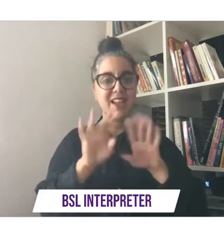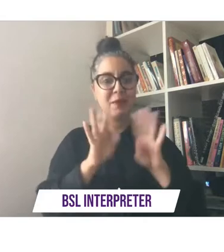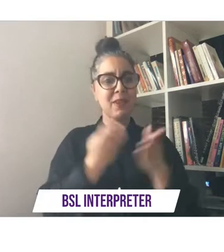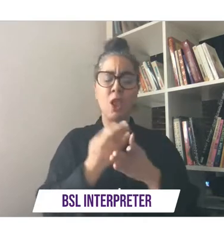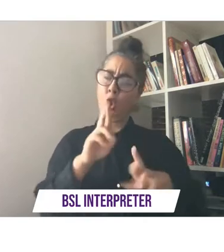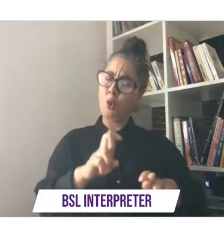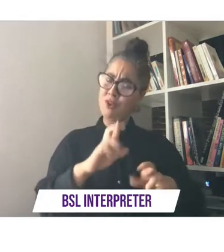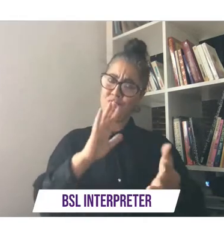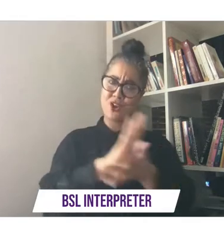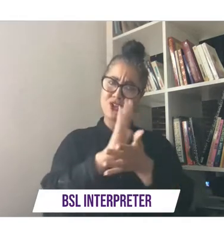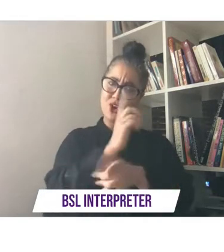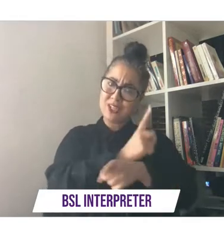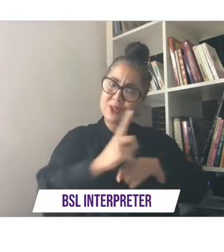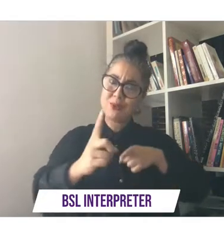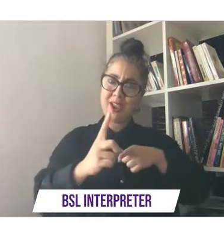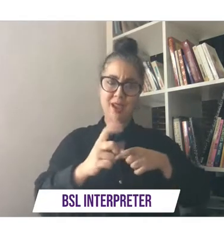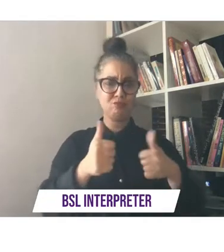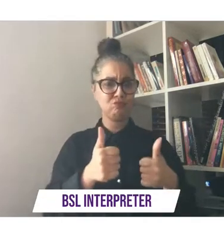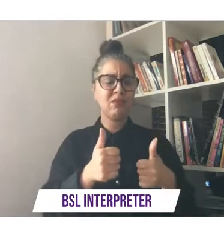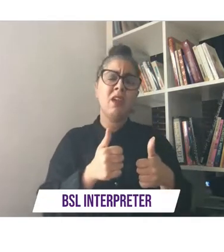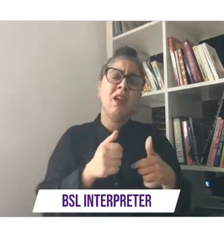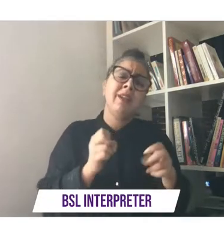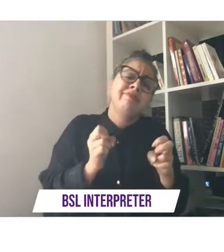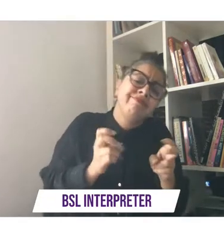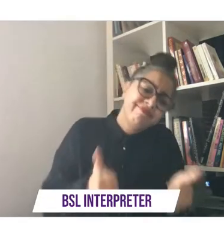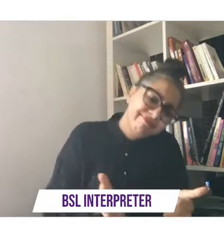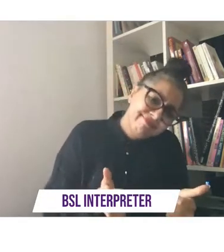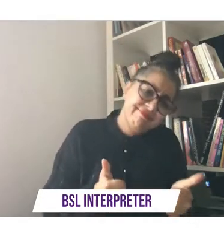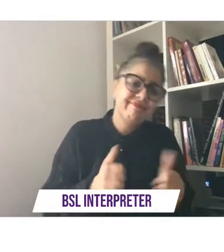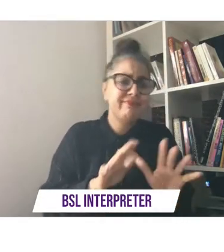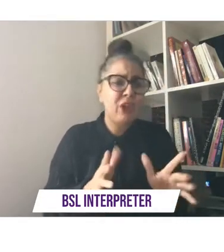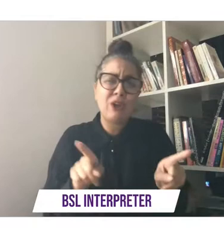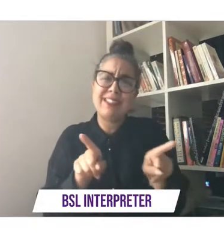okay it's not quite the same as being in sheffield i've missed seeing people and being able to chat